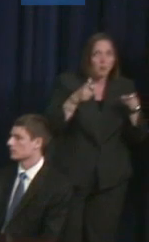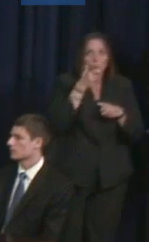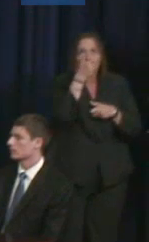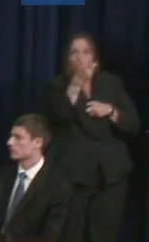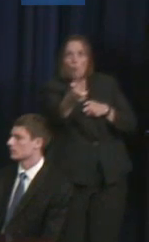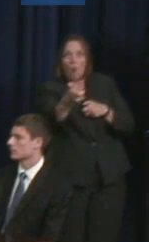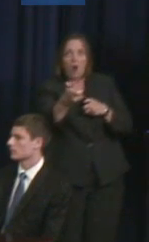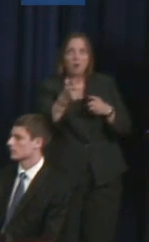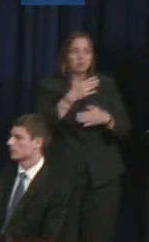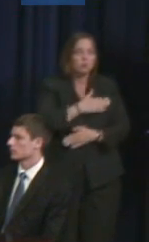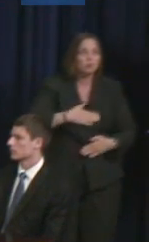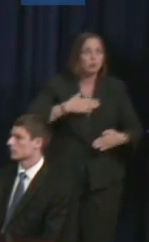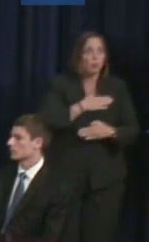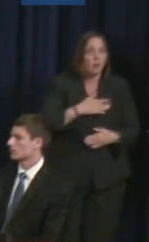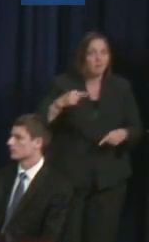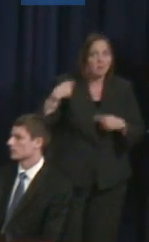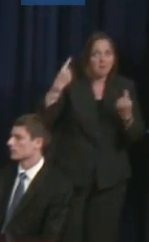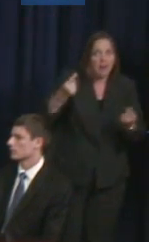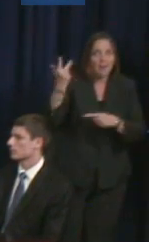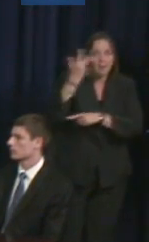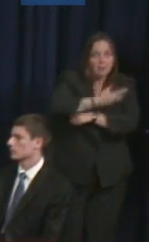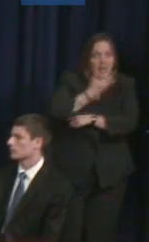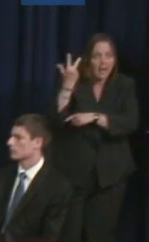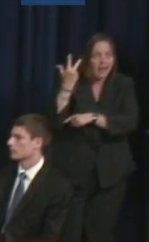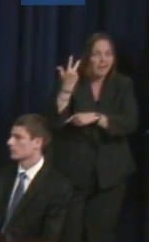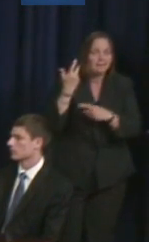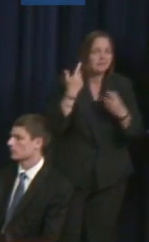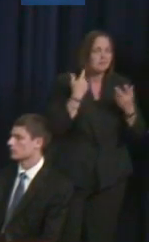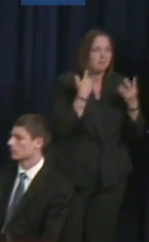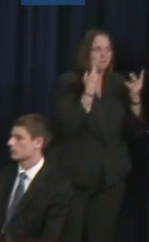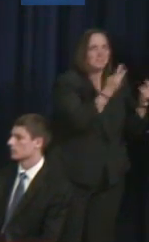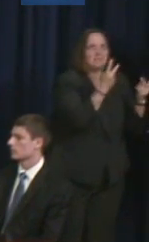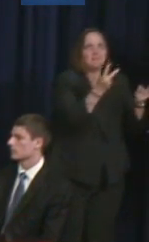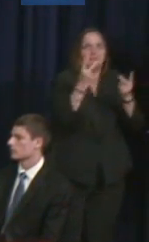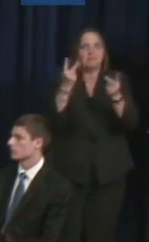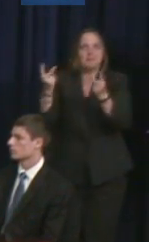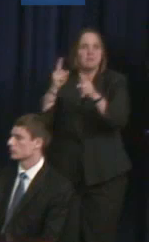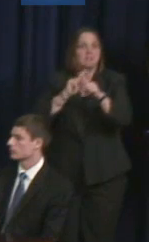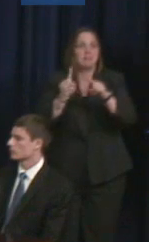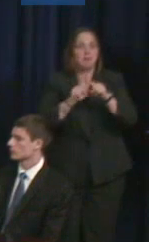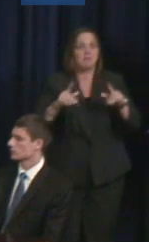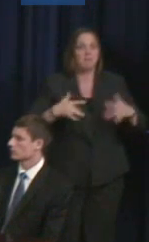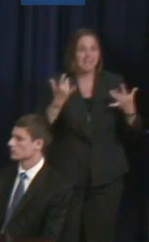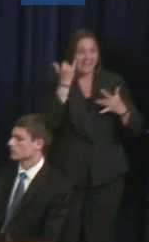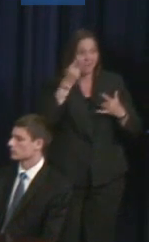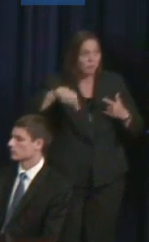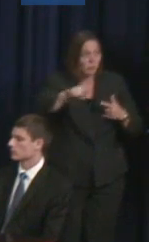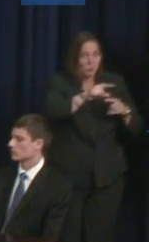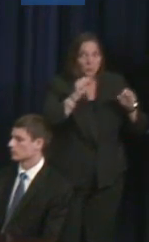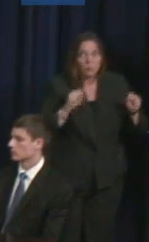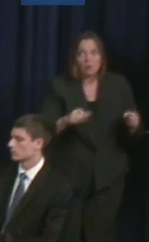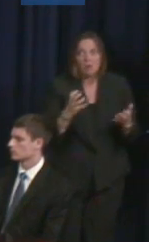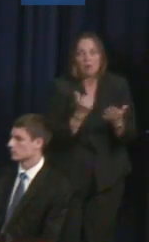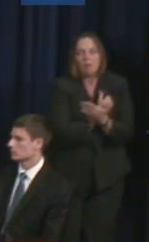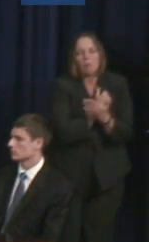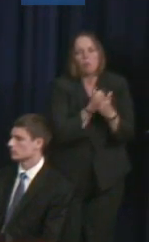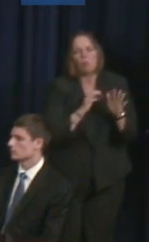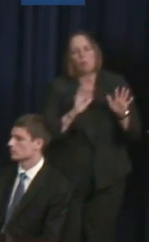days or to visit the BUS or any one of a number of great events, I think it was a great historical opportunity